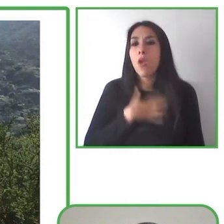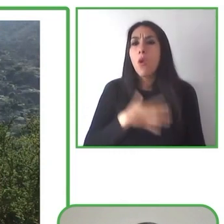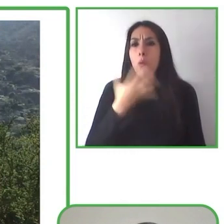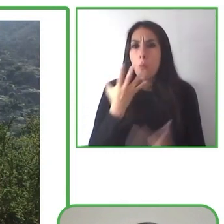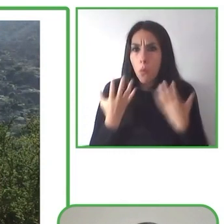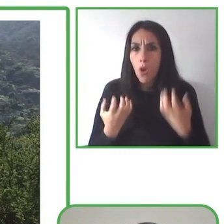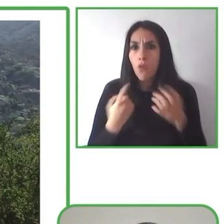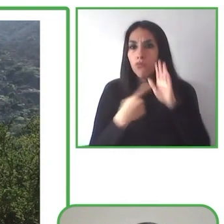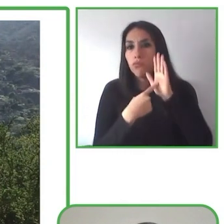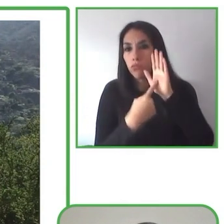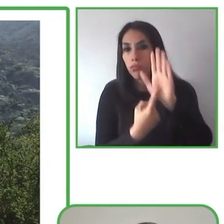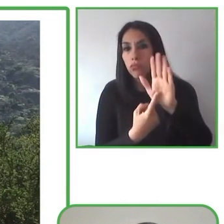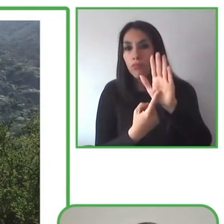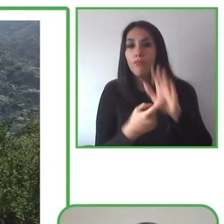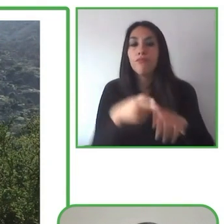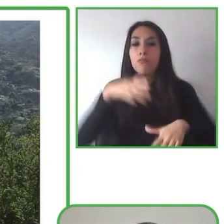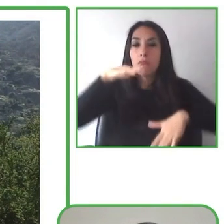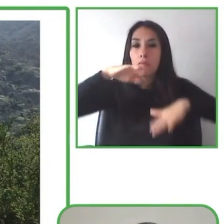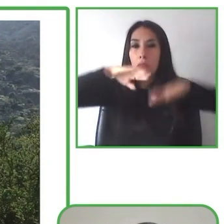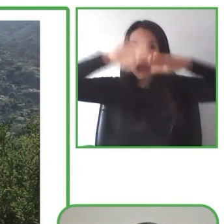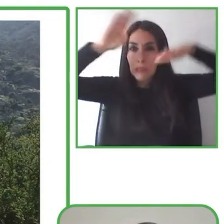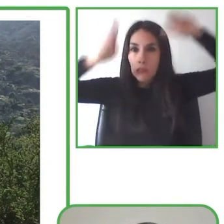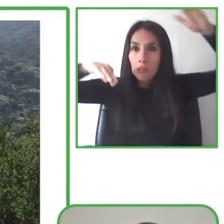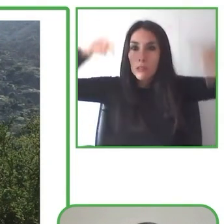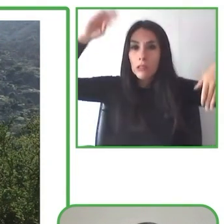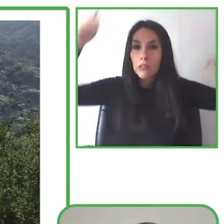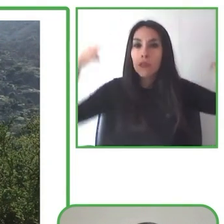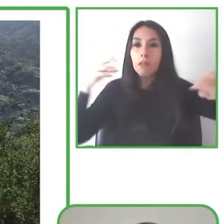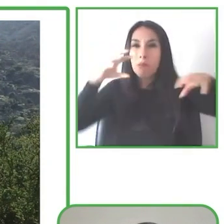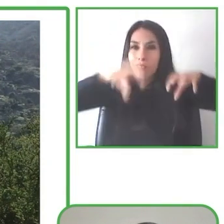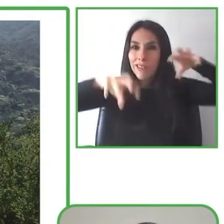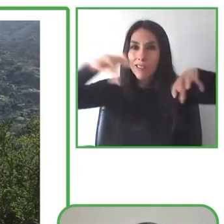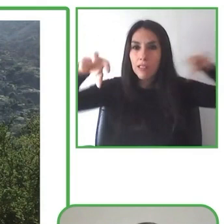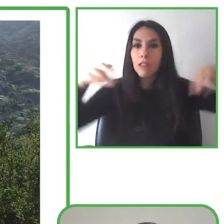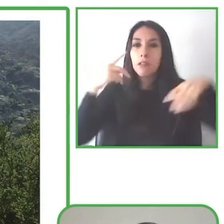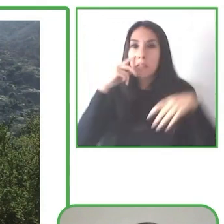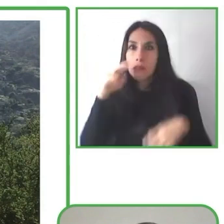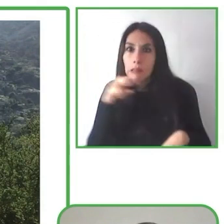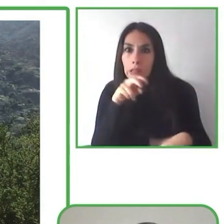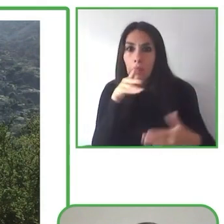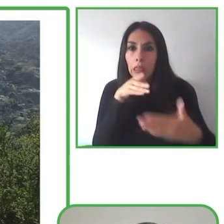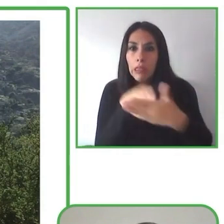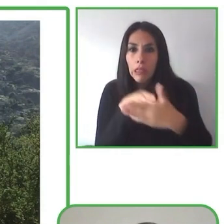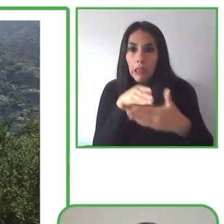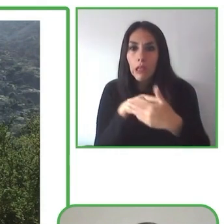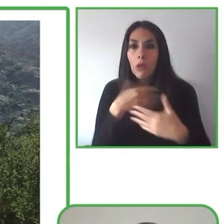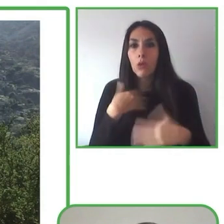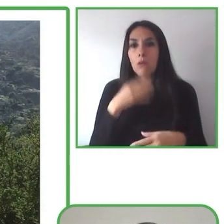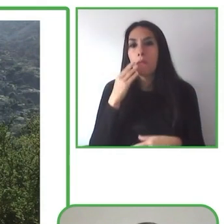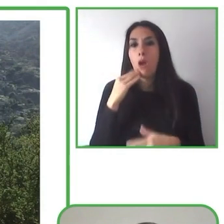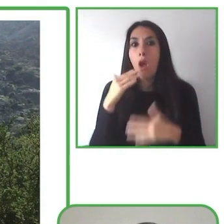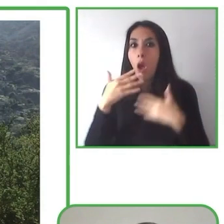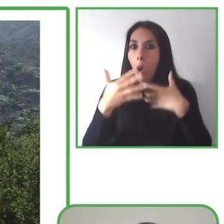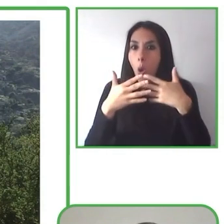It is an experience, a tourism experience for where we use